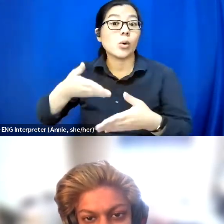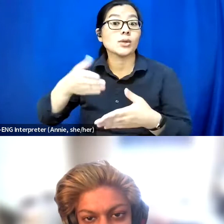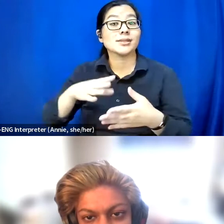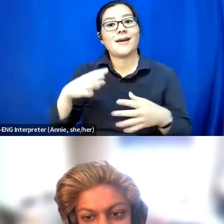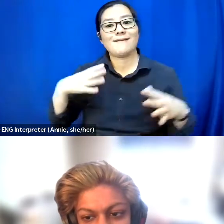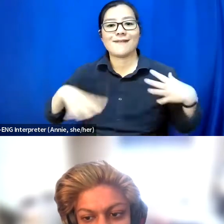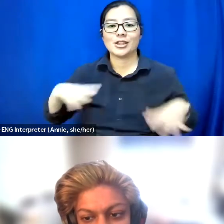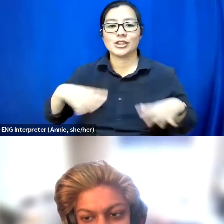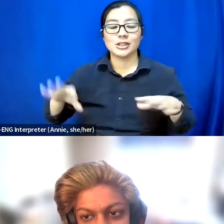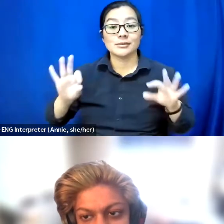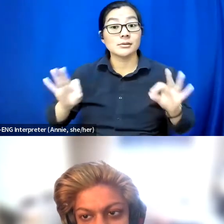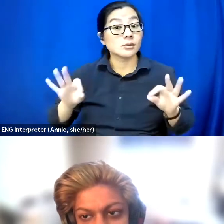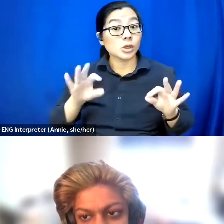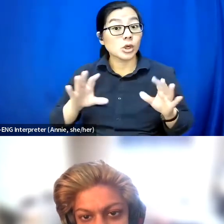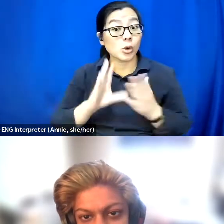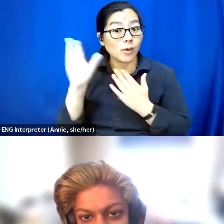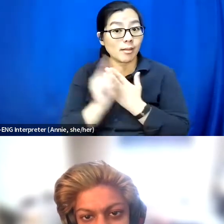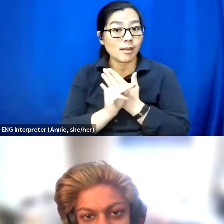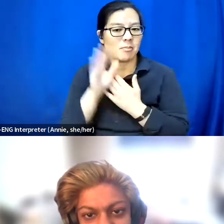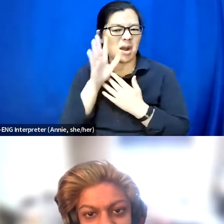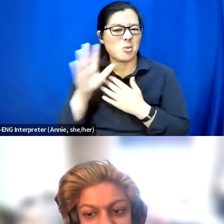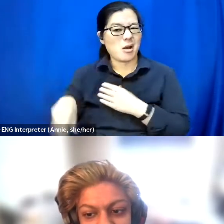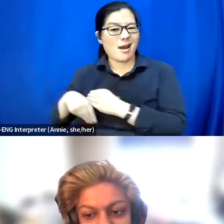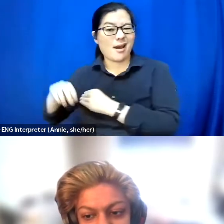So I'll put in the chat the playlist, that's found on YouTube.